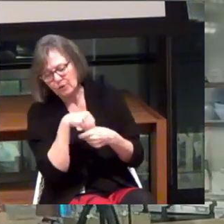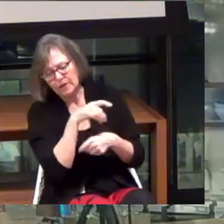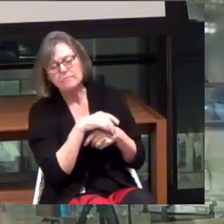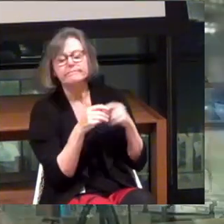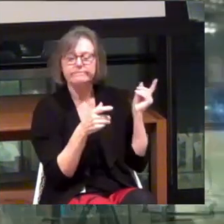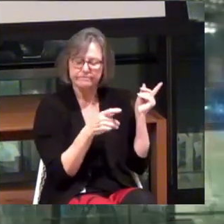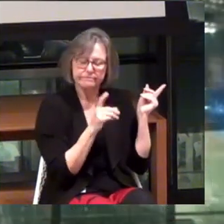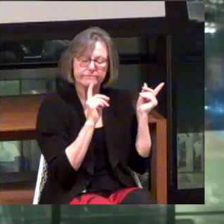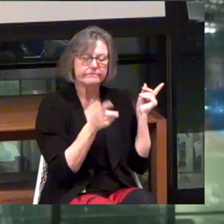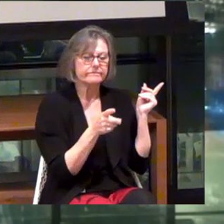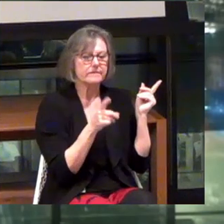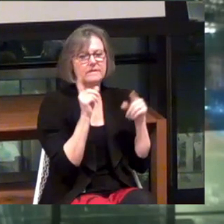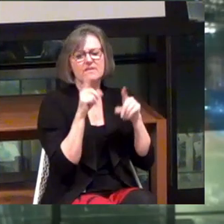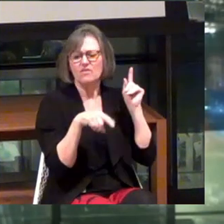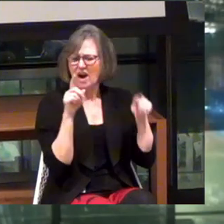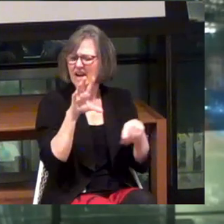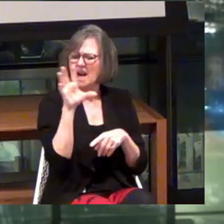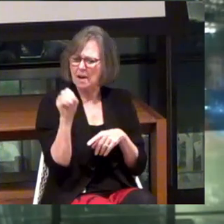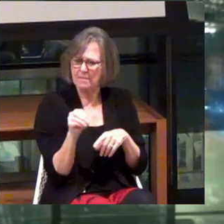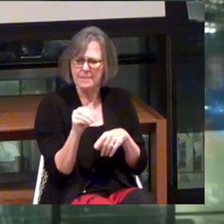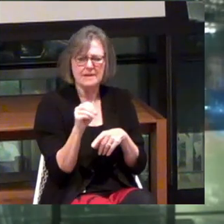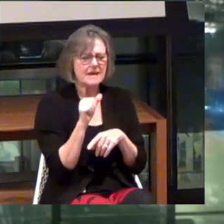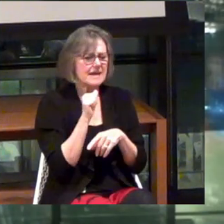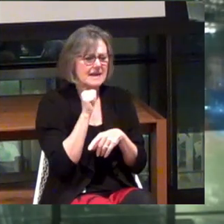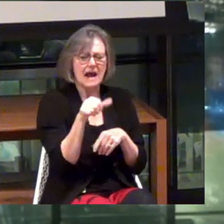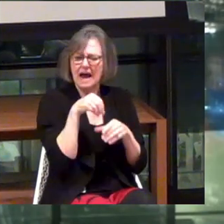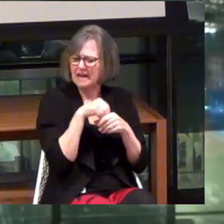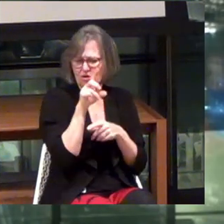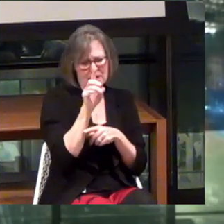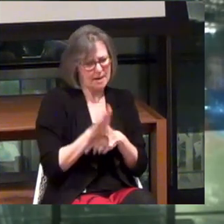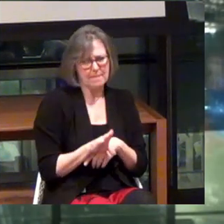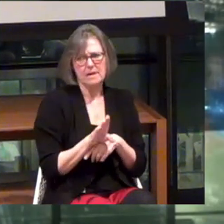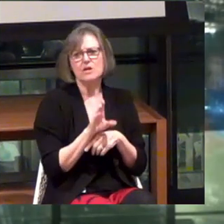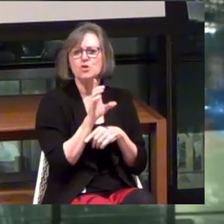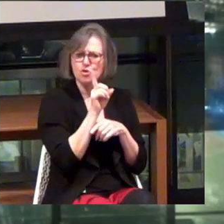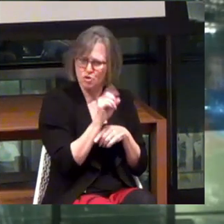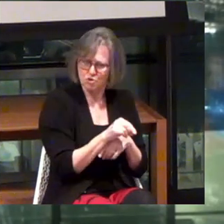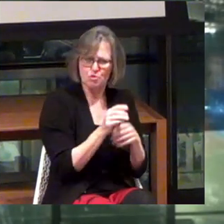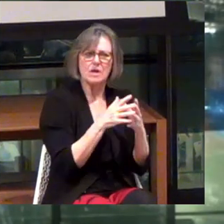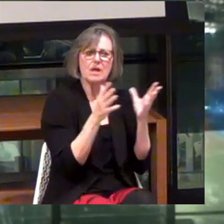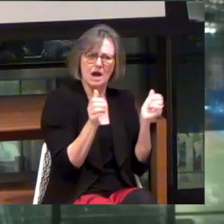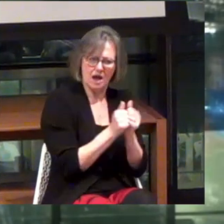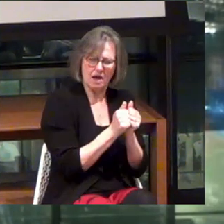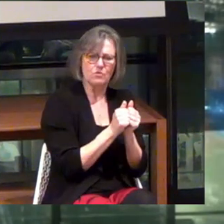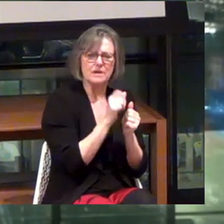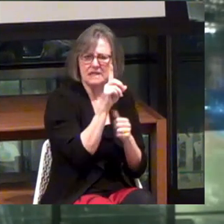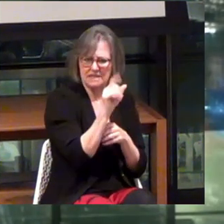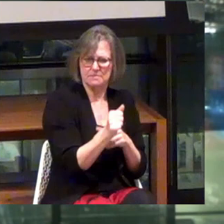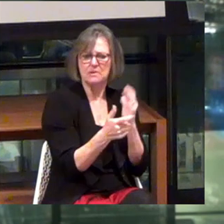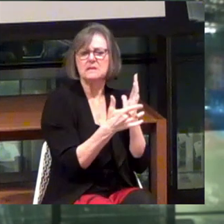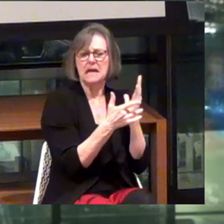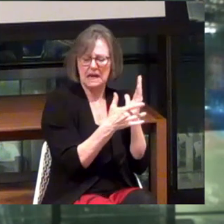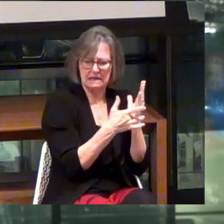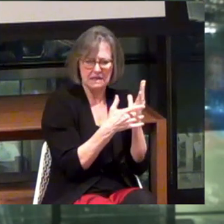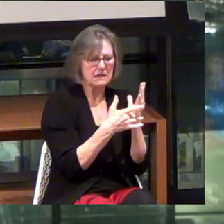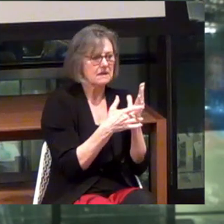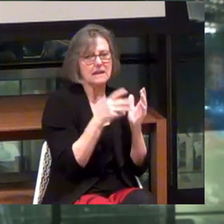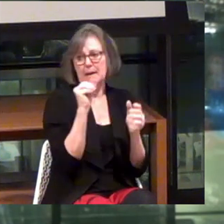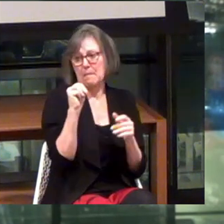So actually... There's a variety of companies that are not in our database, that are actually doing a lot with regards to disability tech. Meaning...